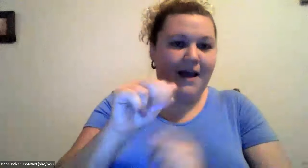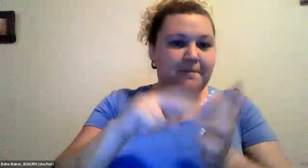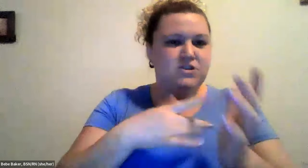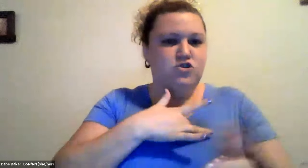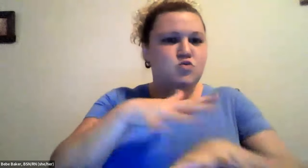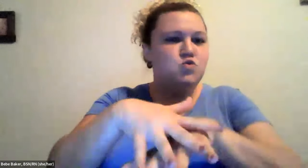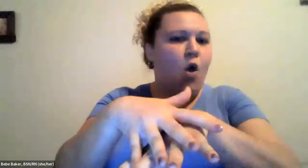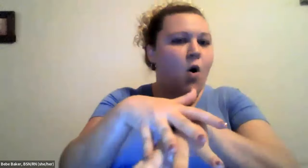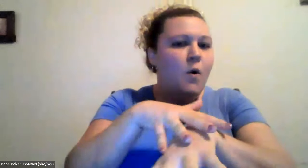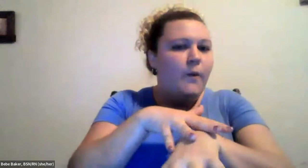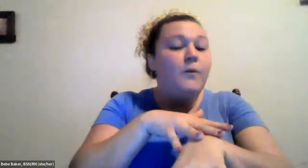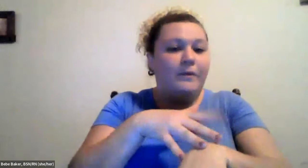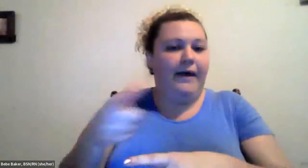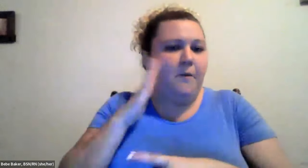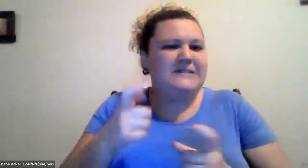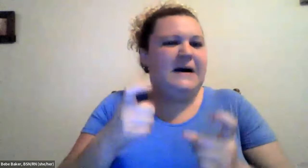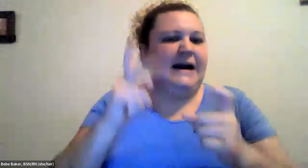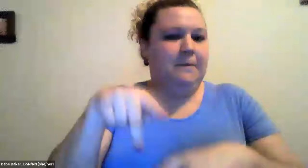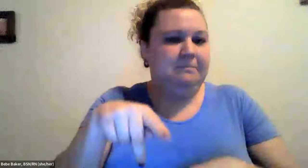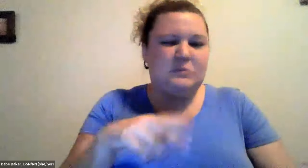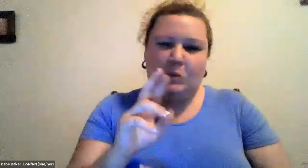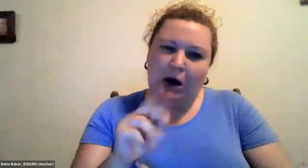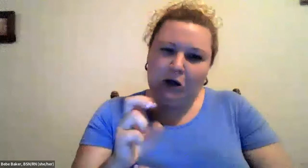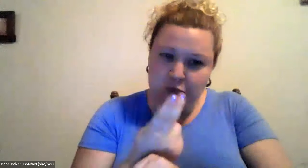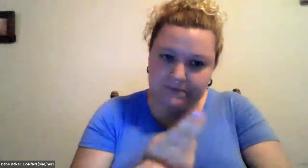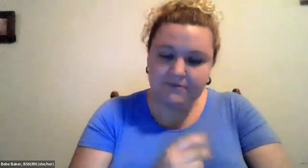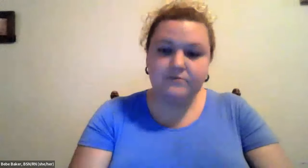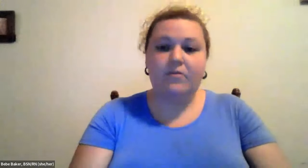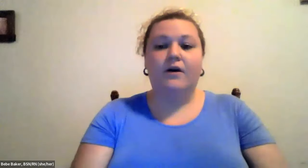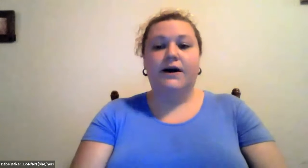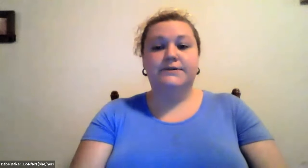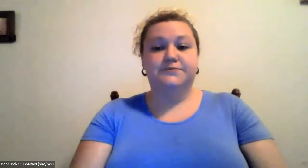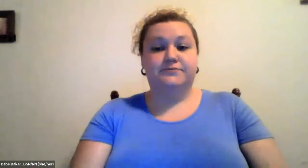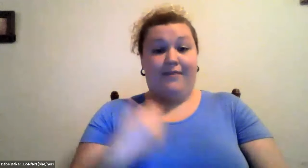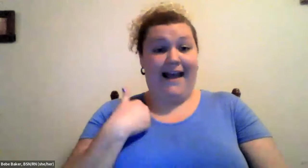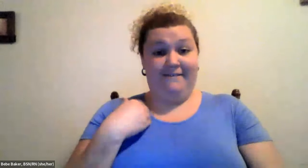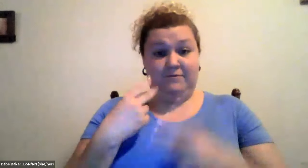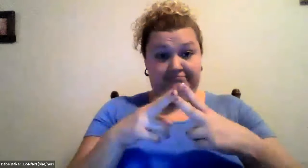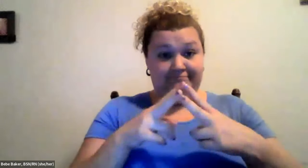Cristine Saunders: So it was just called Brady Cardio so we gave that to you if you have Brady Cardio, which is a slowing of the heart.